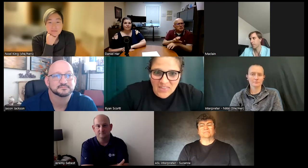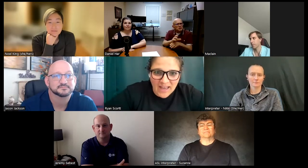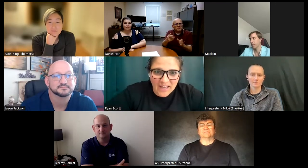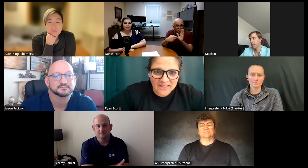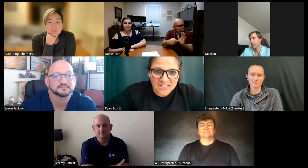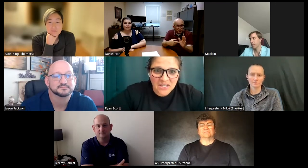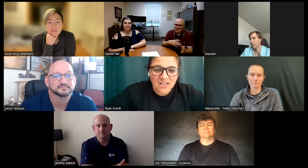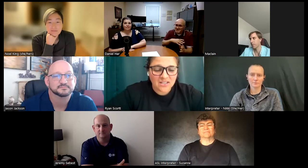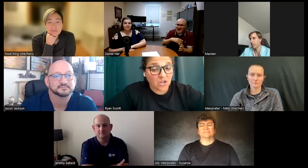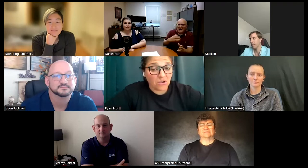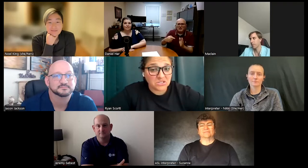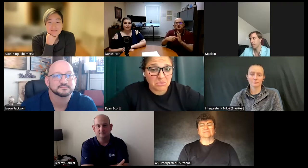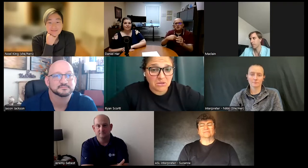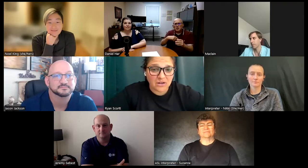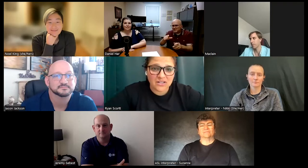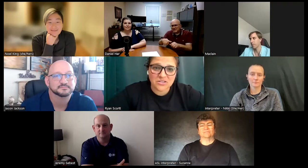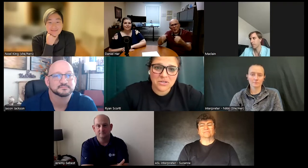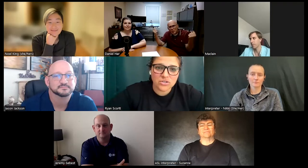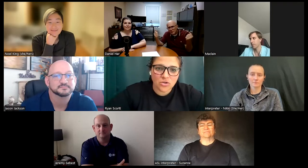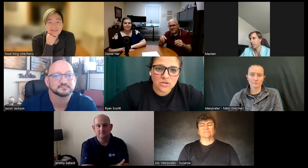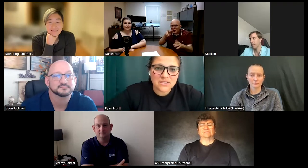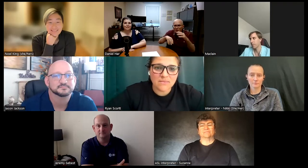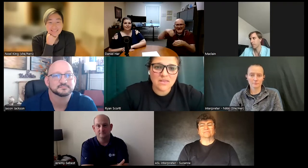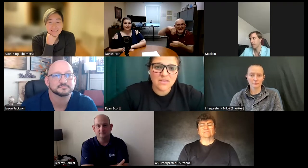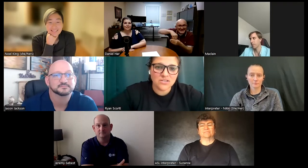is that he's like oh it's a computer and so he was showing me some of the things